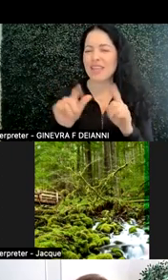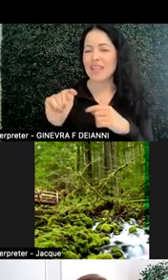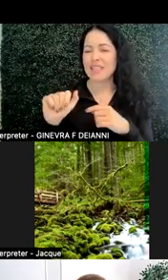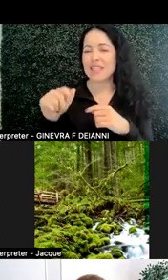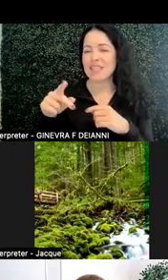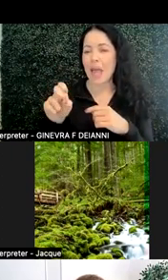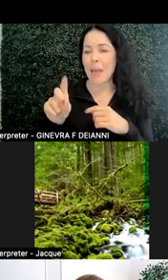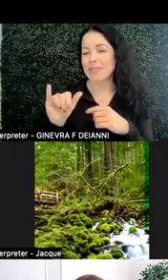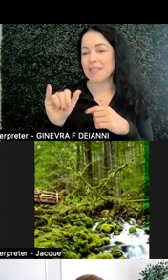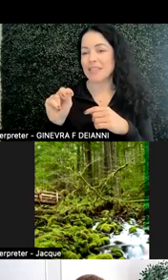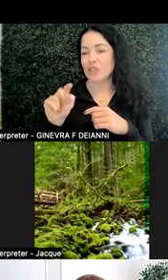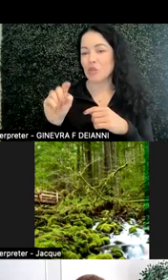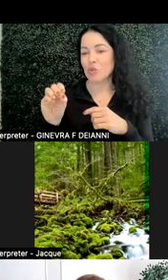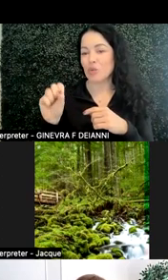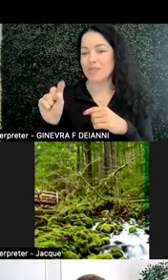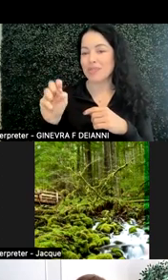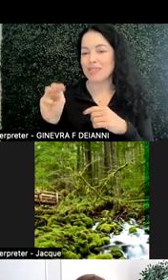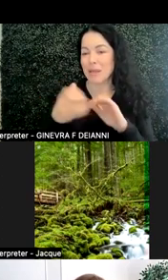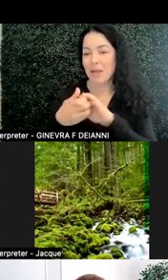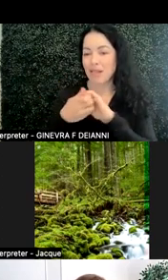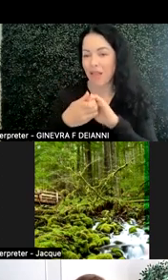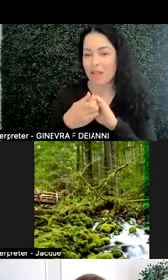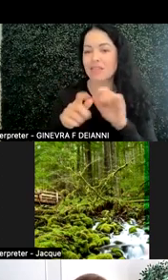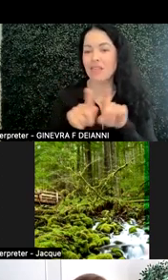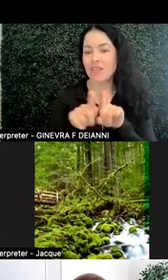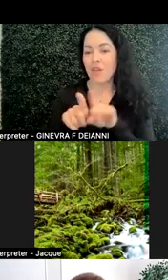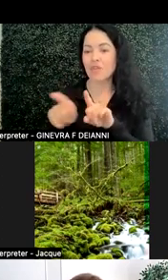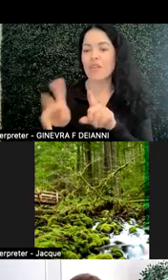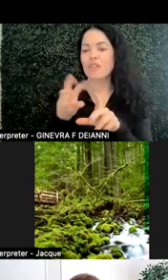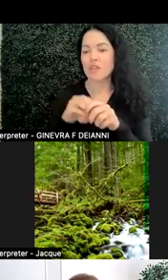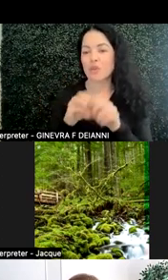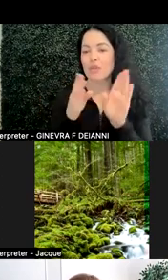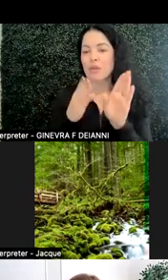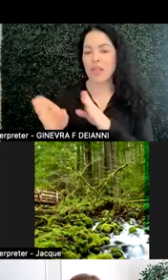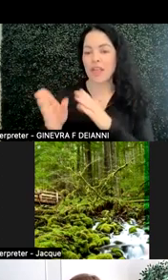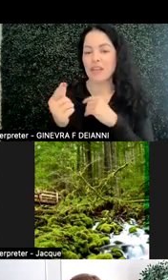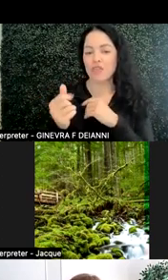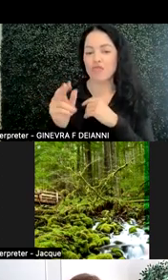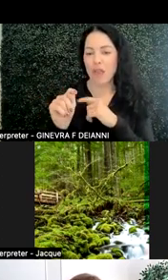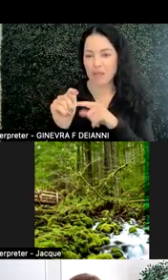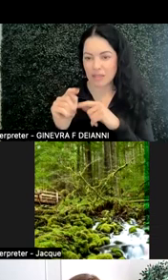today comes from our work through and includes planning grant. So let's get started.